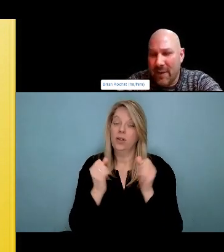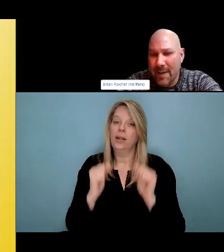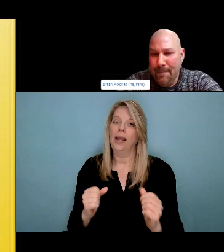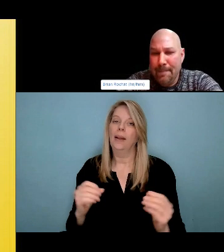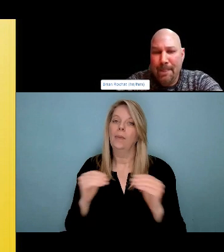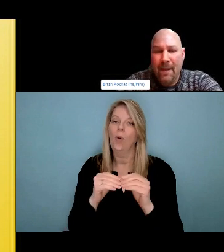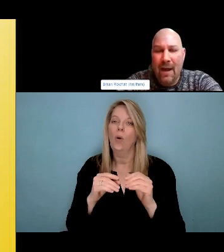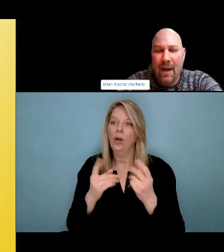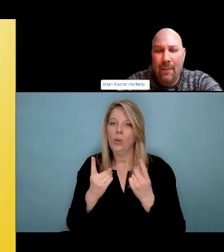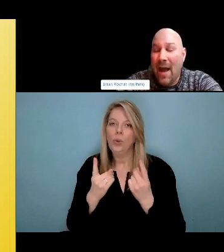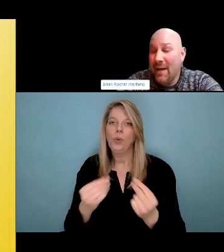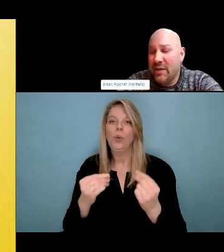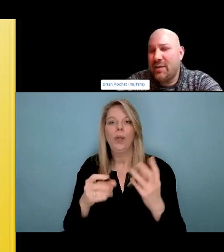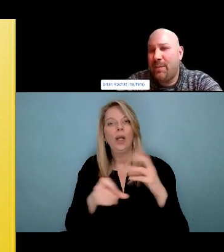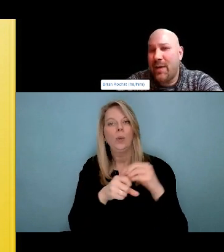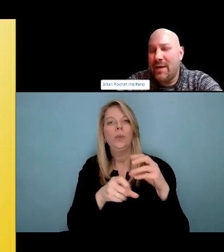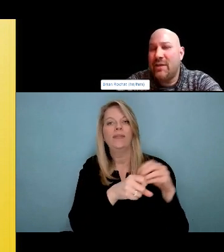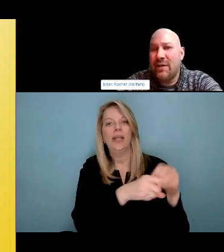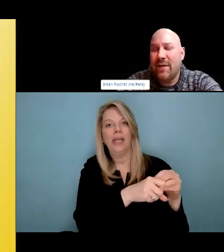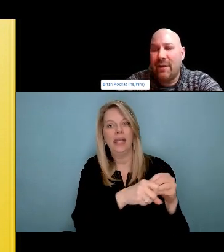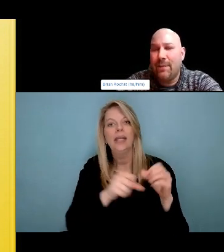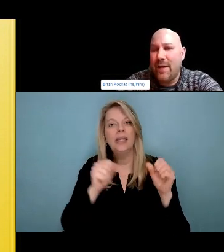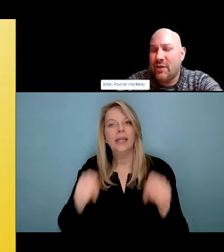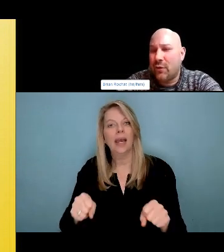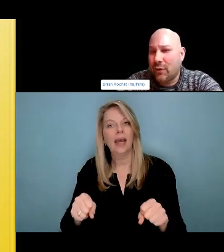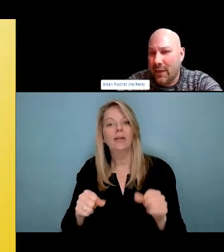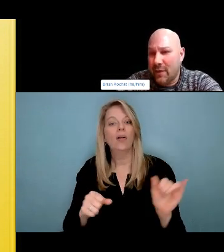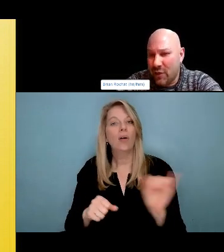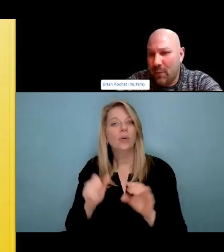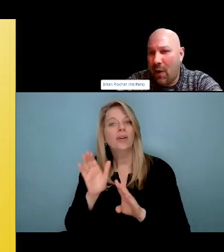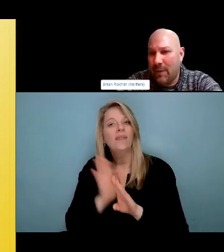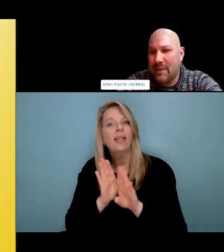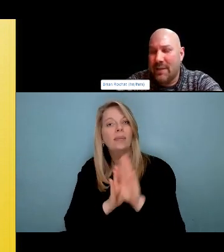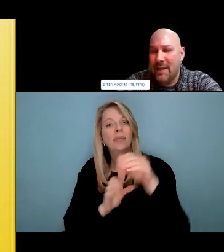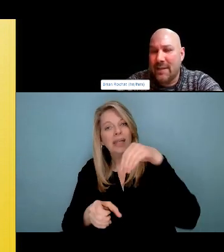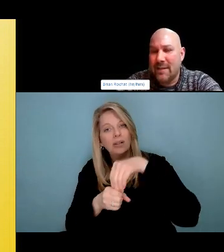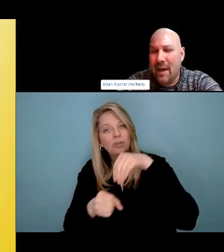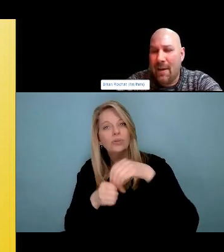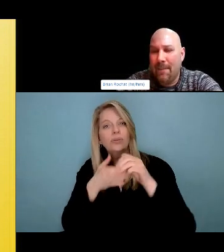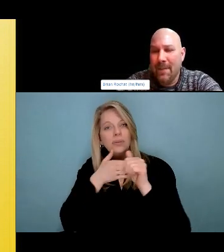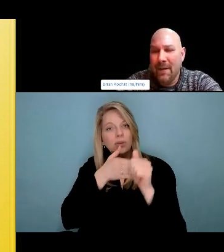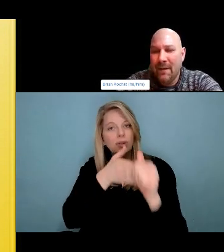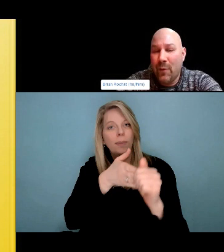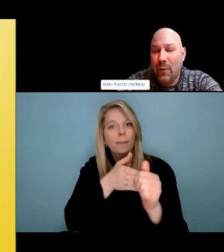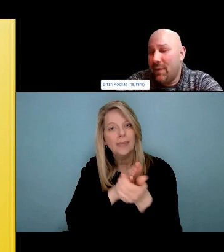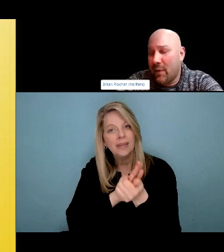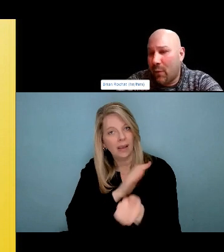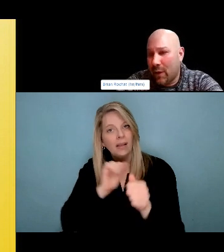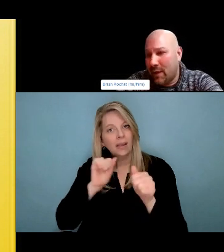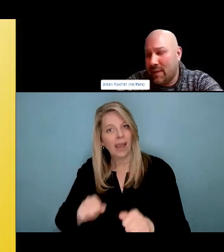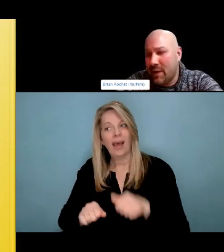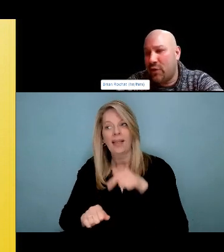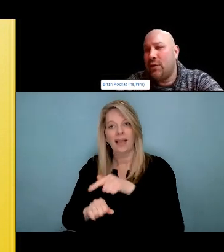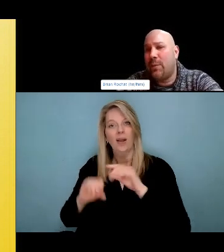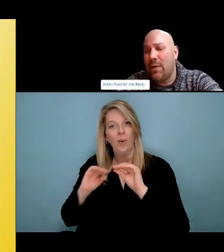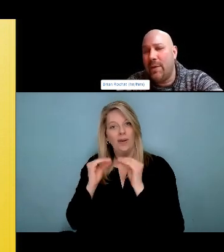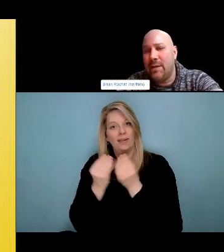ceremonies without being shamed of it. Gayle Kasler, Nugu, I'm Gemma Alas. My name is Millie Price. I am originally from Dincta First Nation.